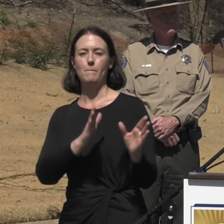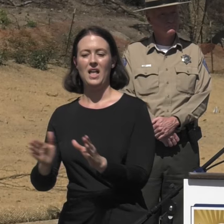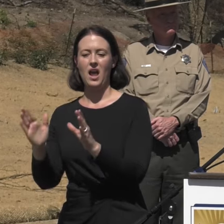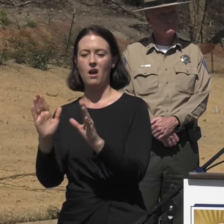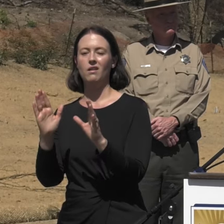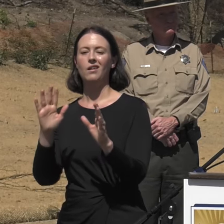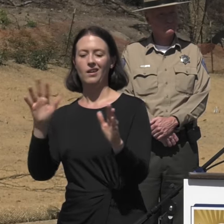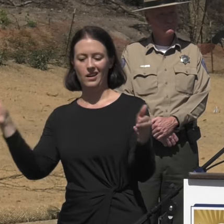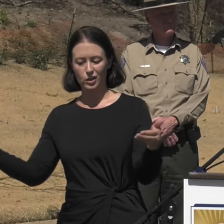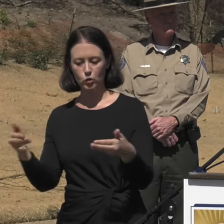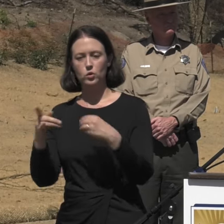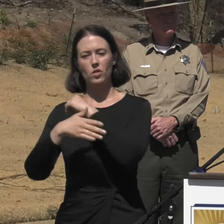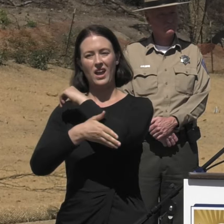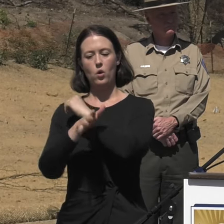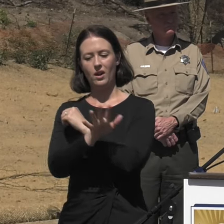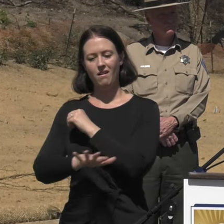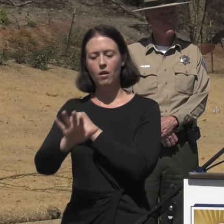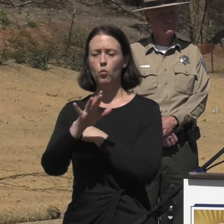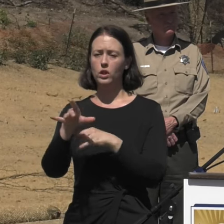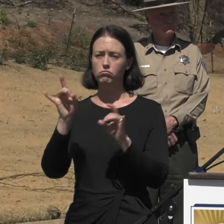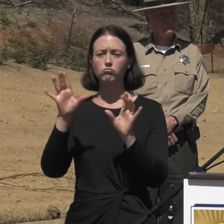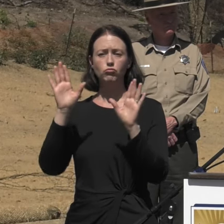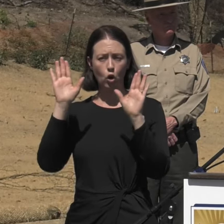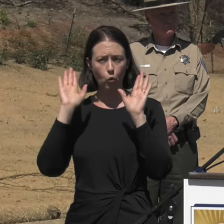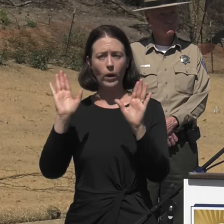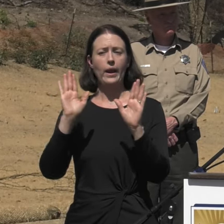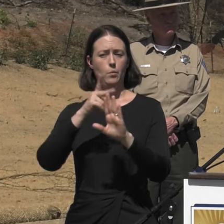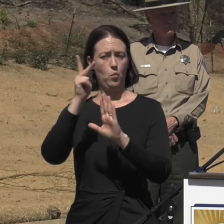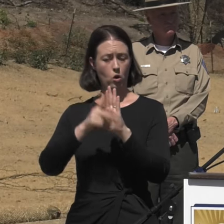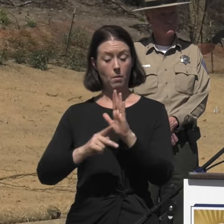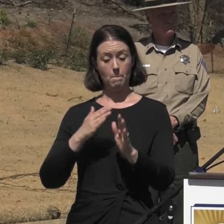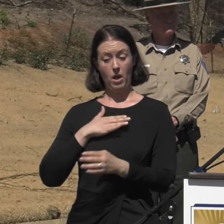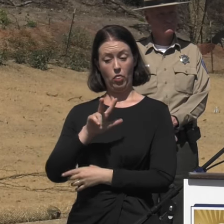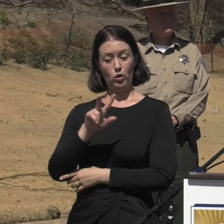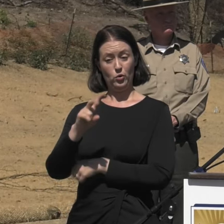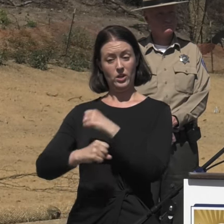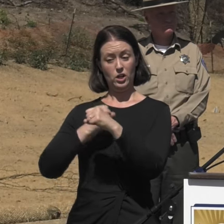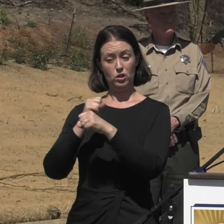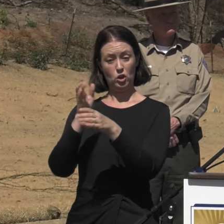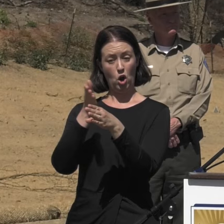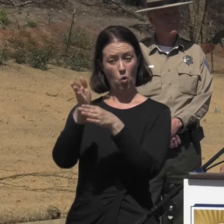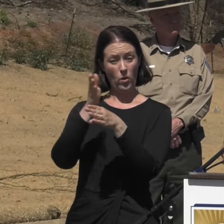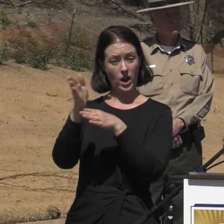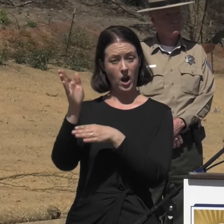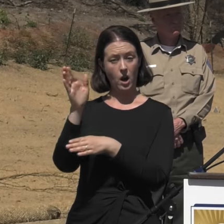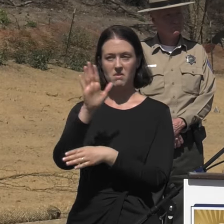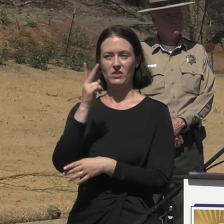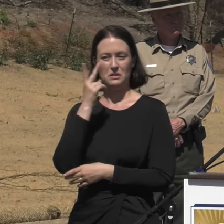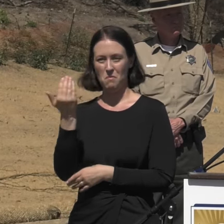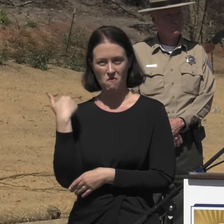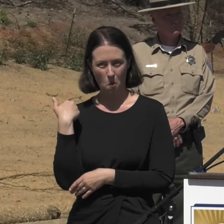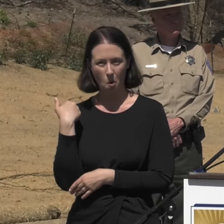and it's been outstanding in my opinion. In my 32-year, again, I have not seen such great coordination,